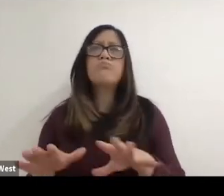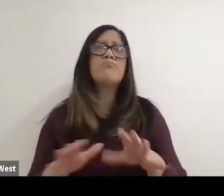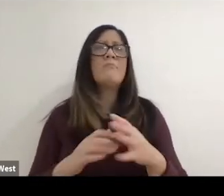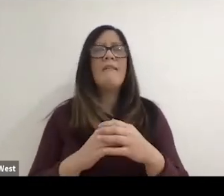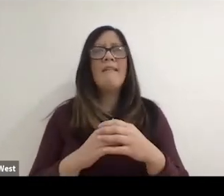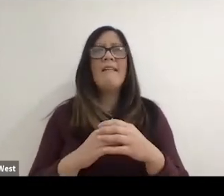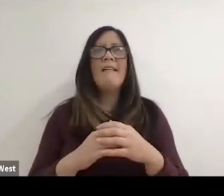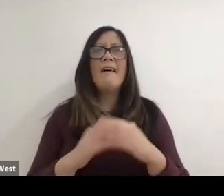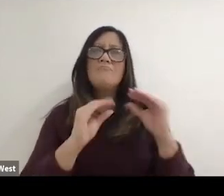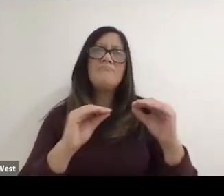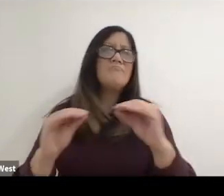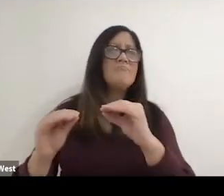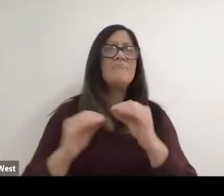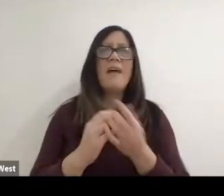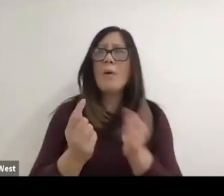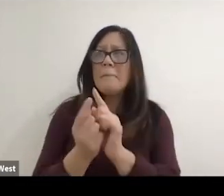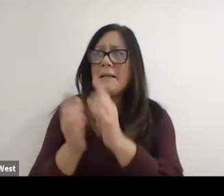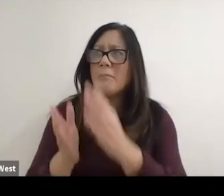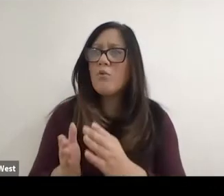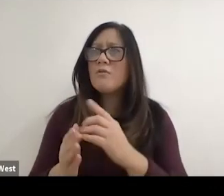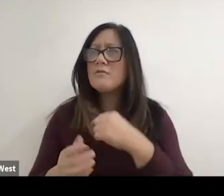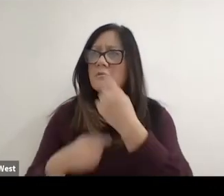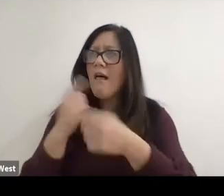but I would meet somebody. I would tell him about tennis and we'd go